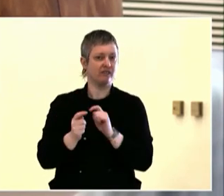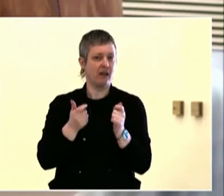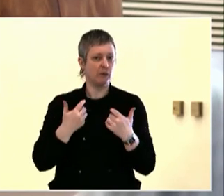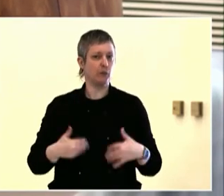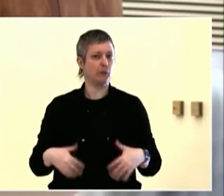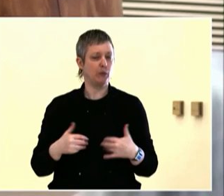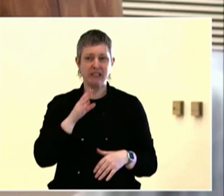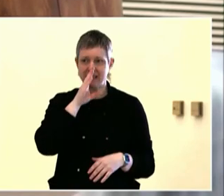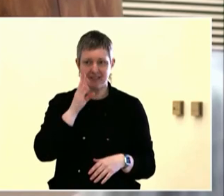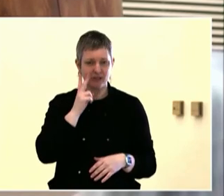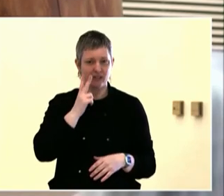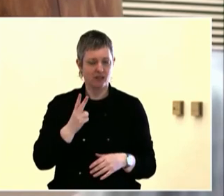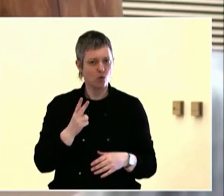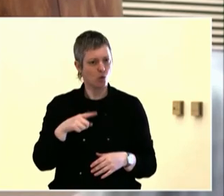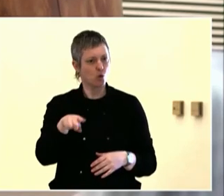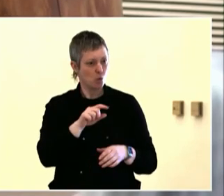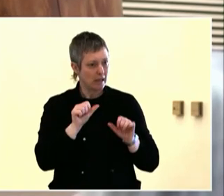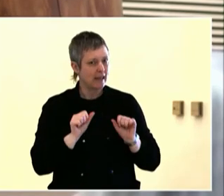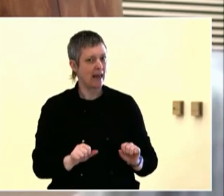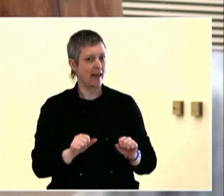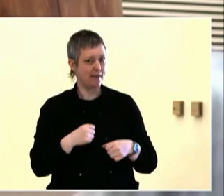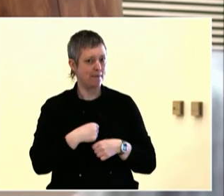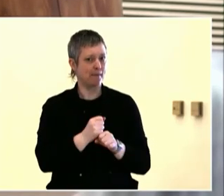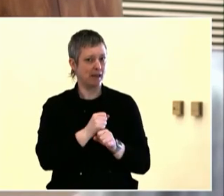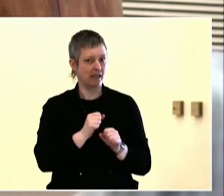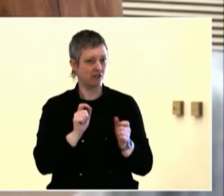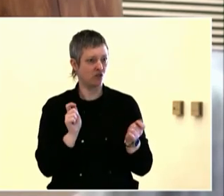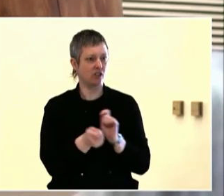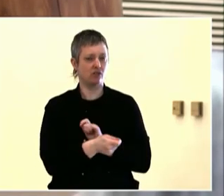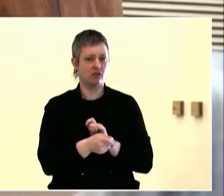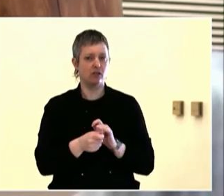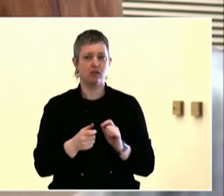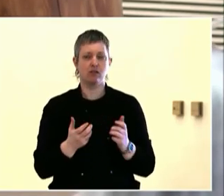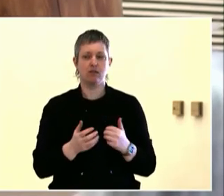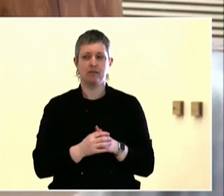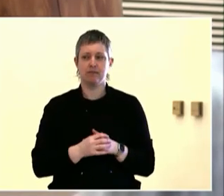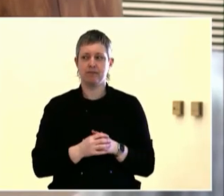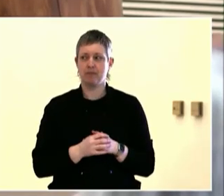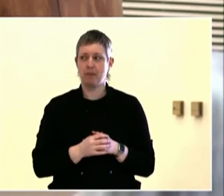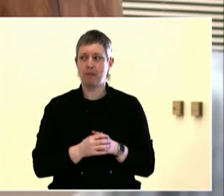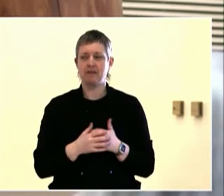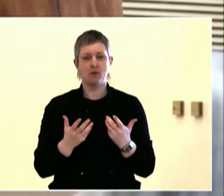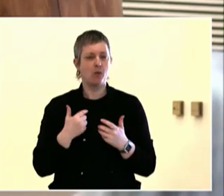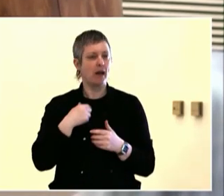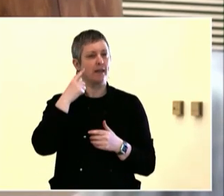professional experiences is held together in terms of how do we